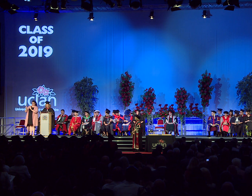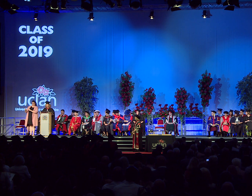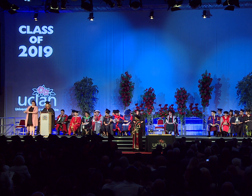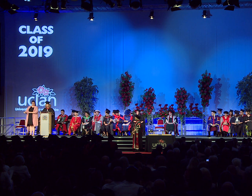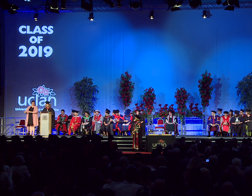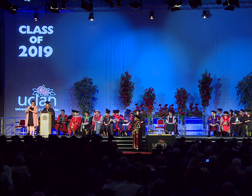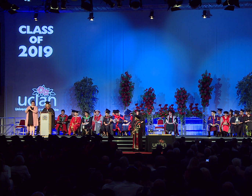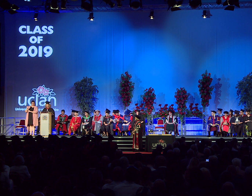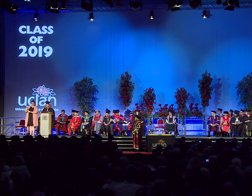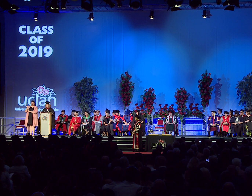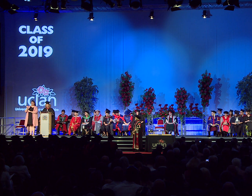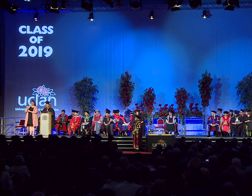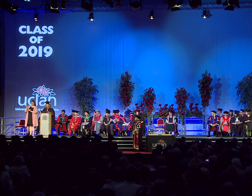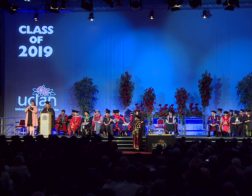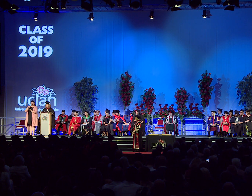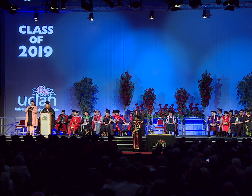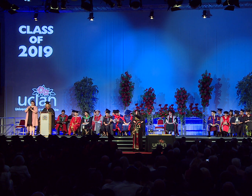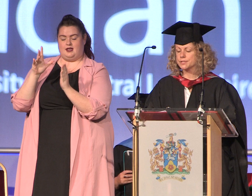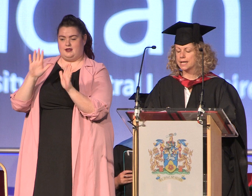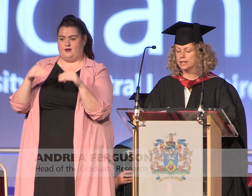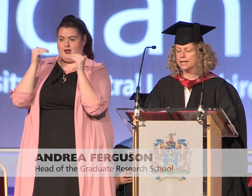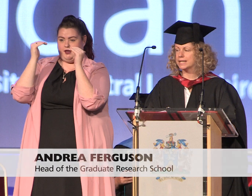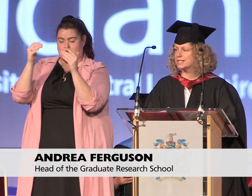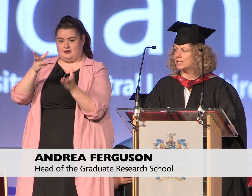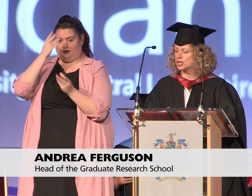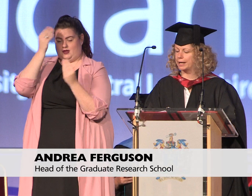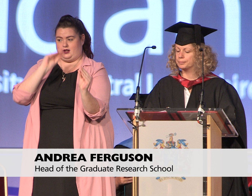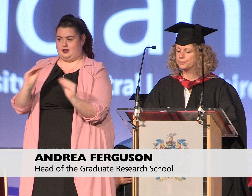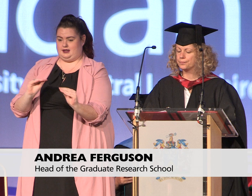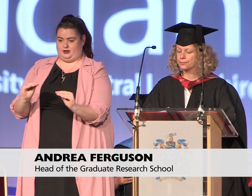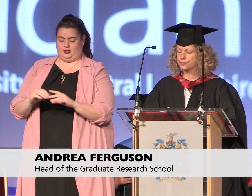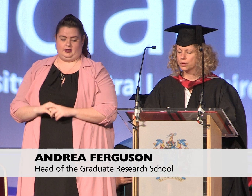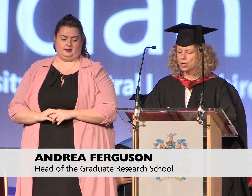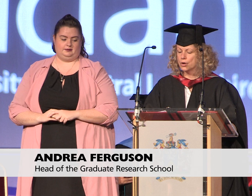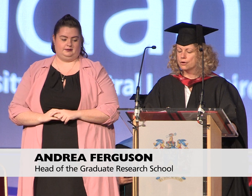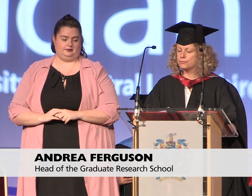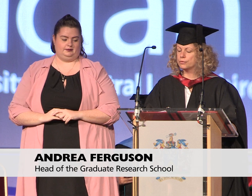gained awards in the Center for Excellence in Learning and Teaching for